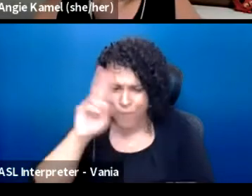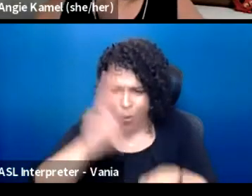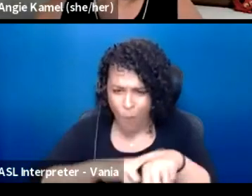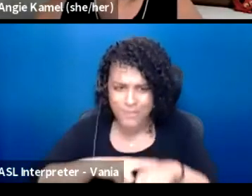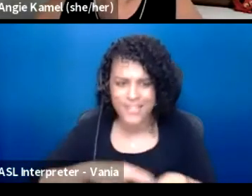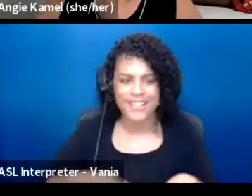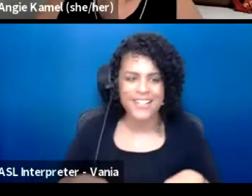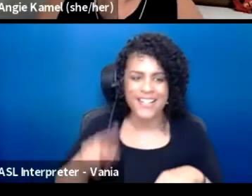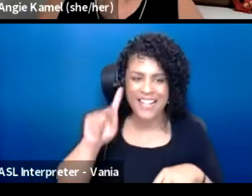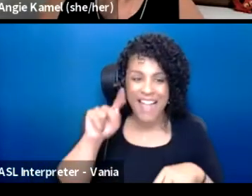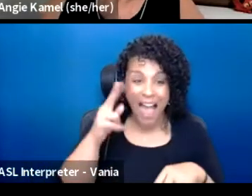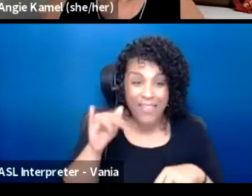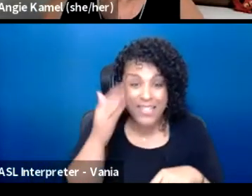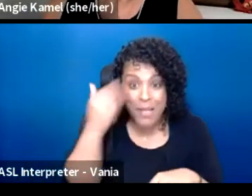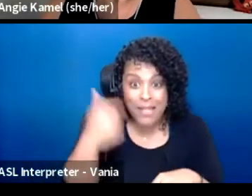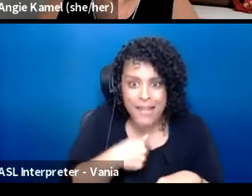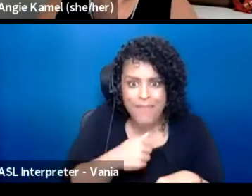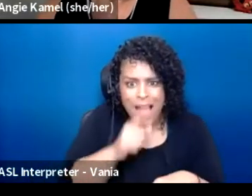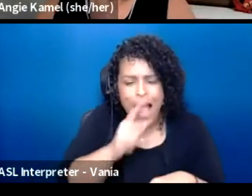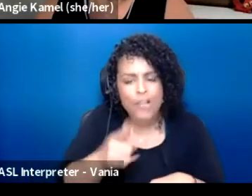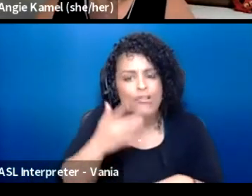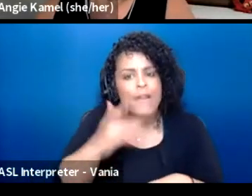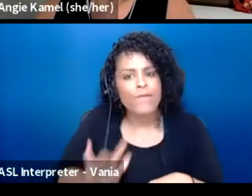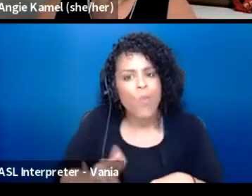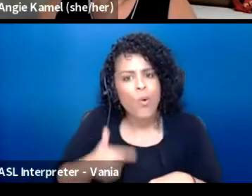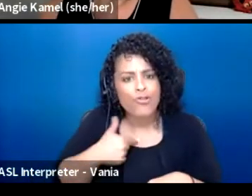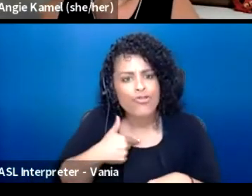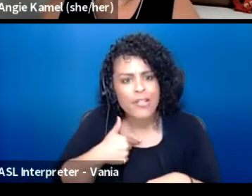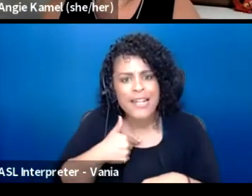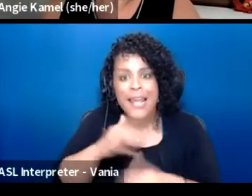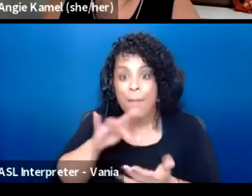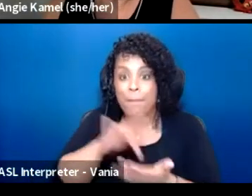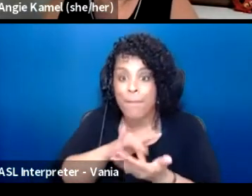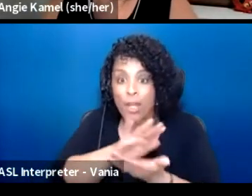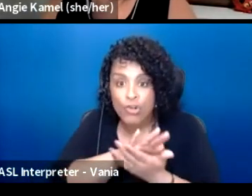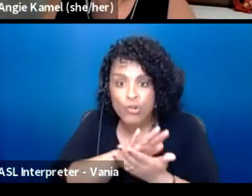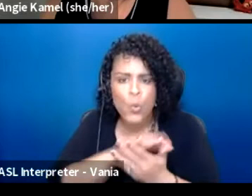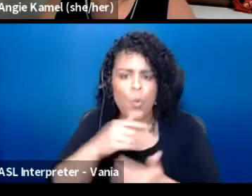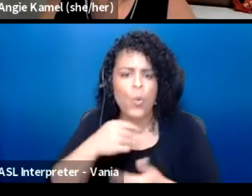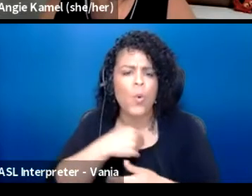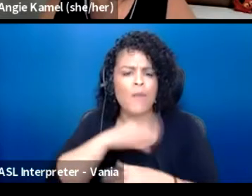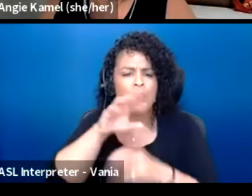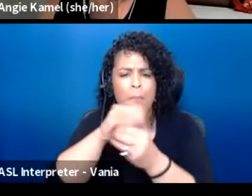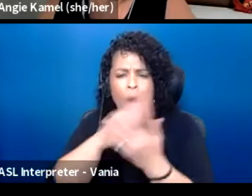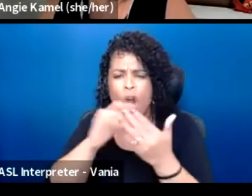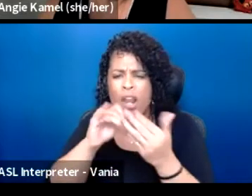And it was because I was actually very fortunate. In middle school, I was part of an experimental class